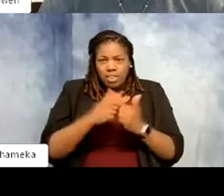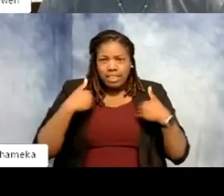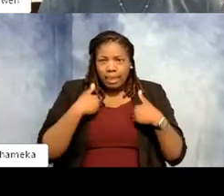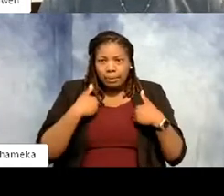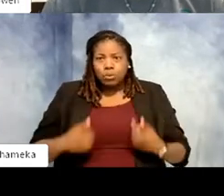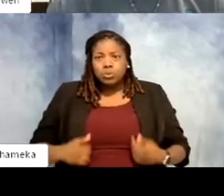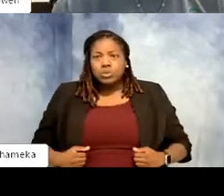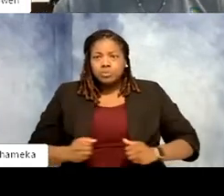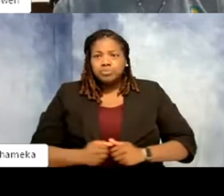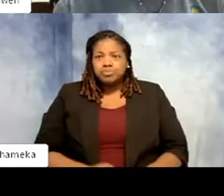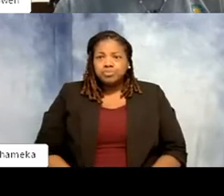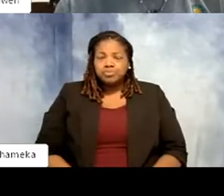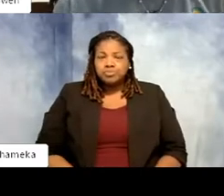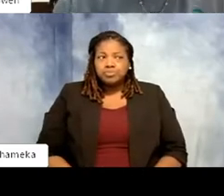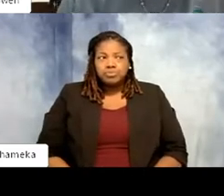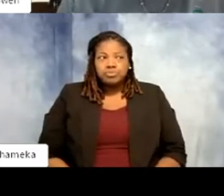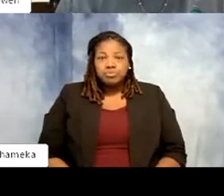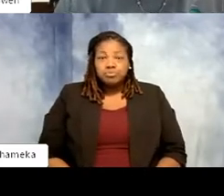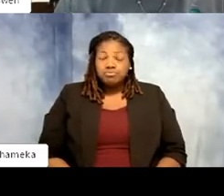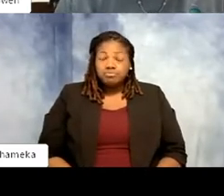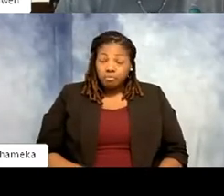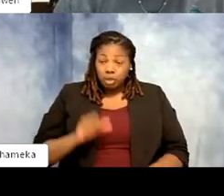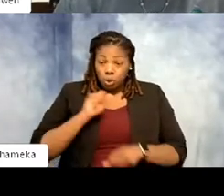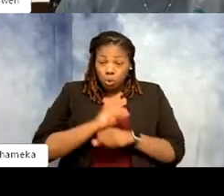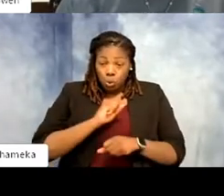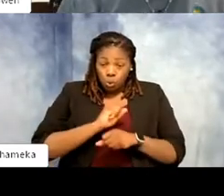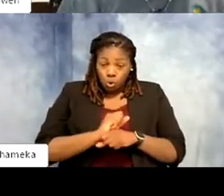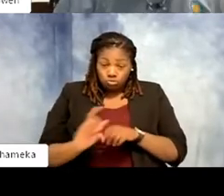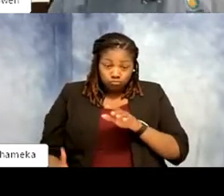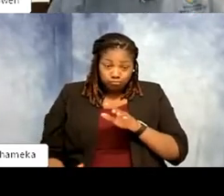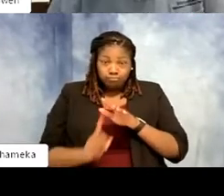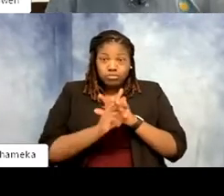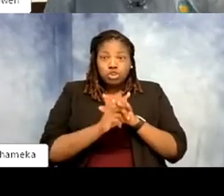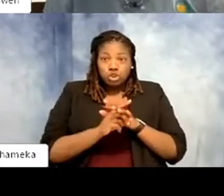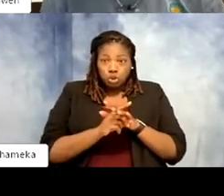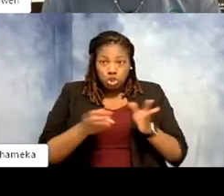Gwen: So you come to work you're prepared to pick up poop and all the other things we talked about.